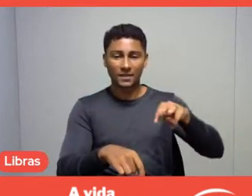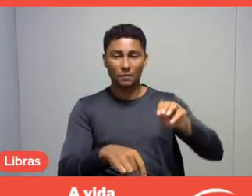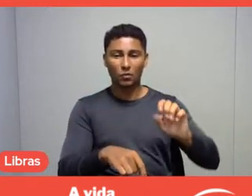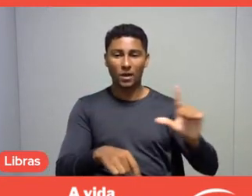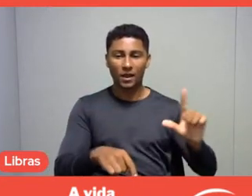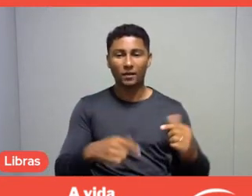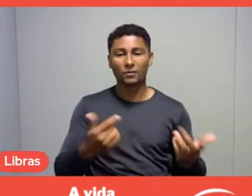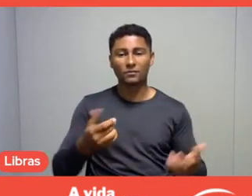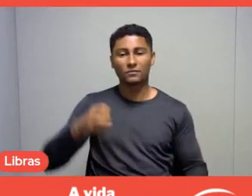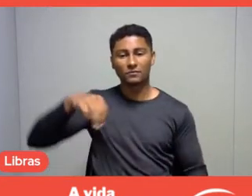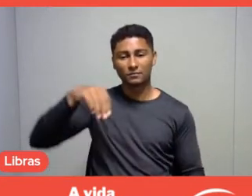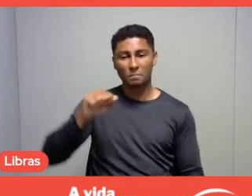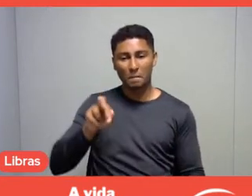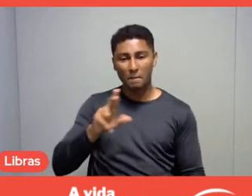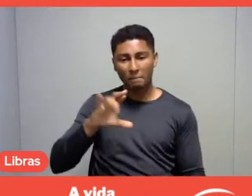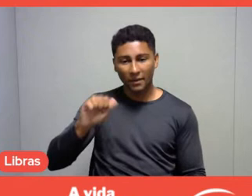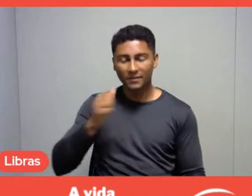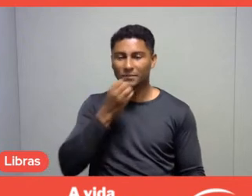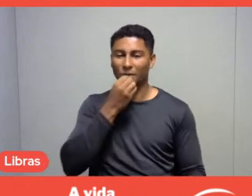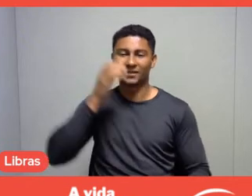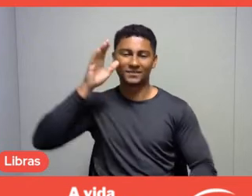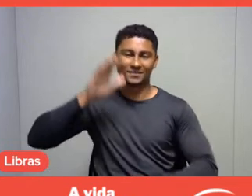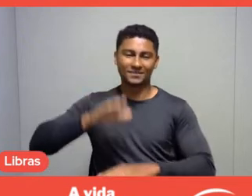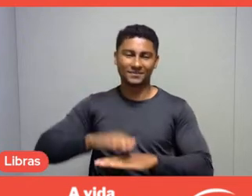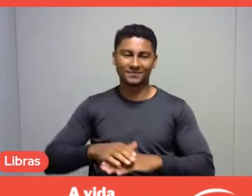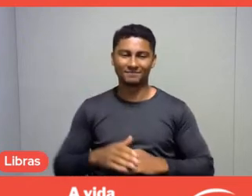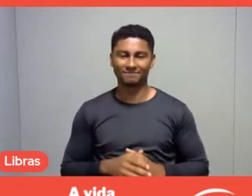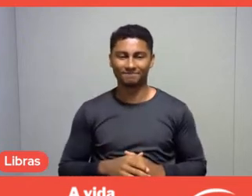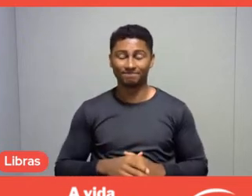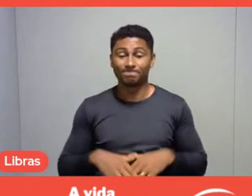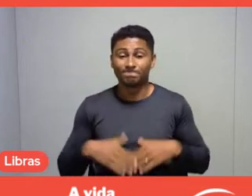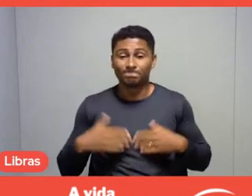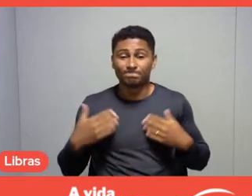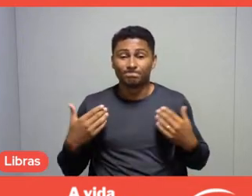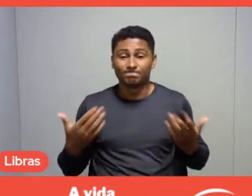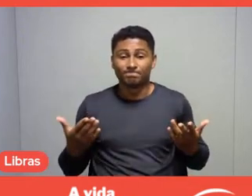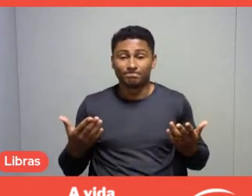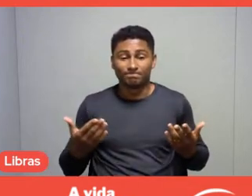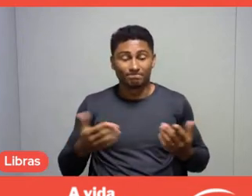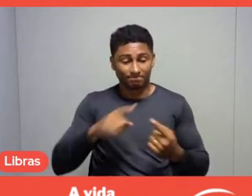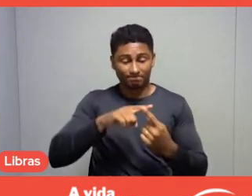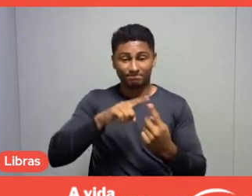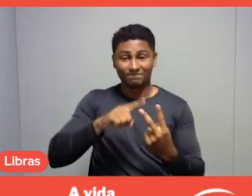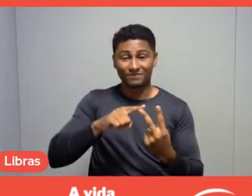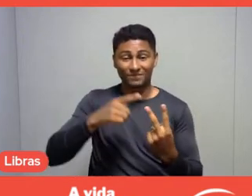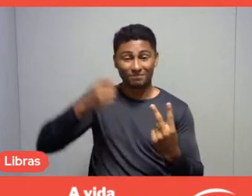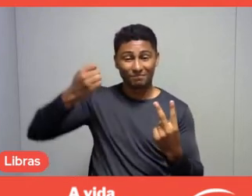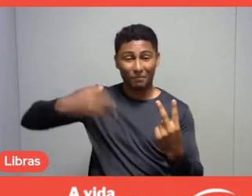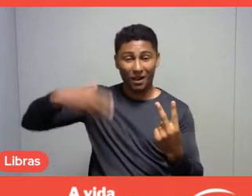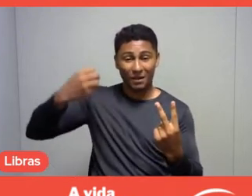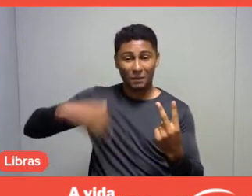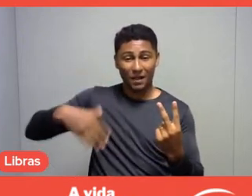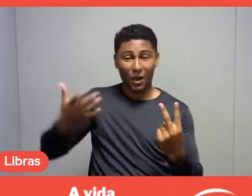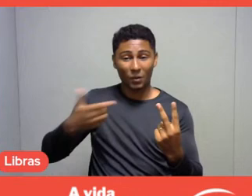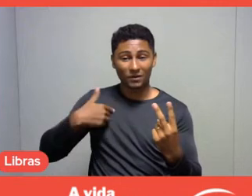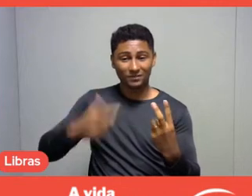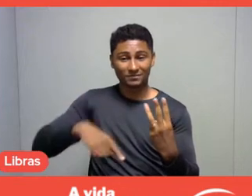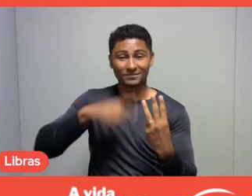Well, speaking after Uvinha and Samuel, there's little left for me to say.